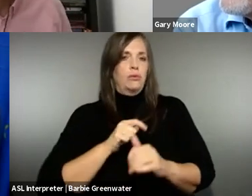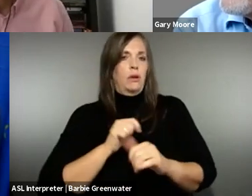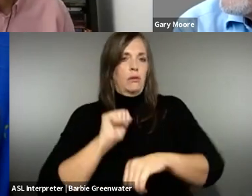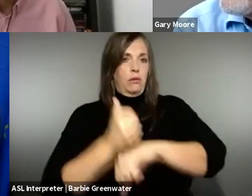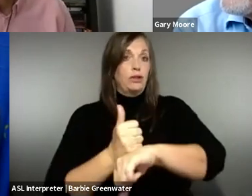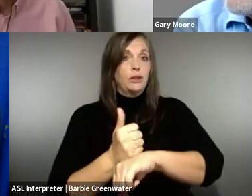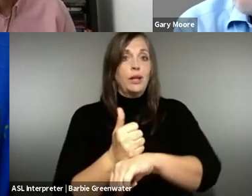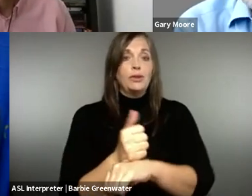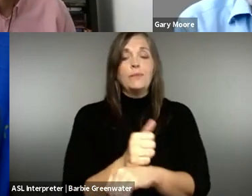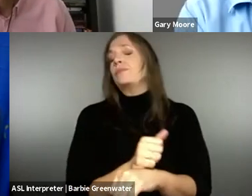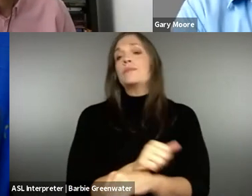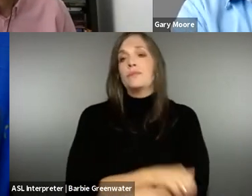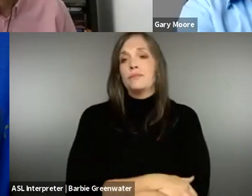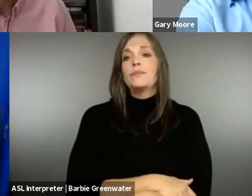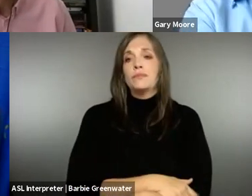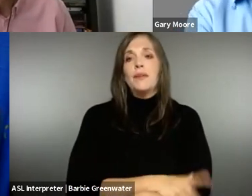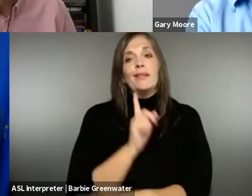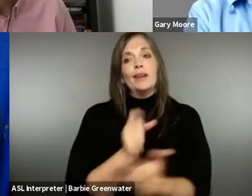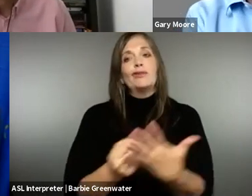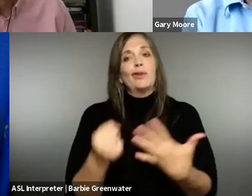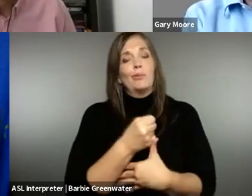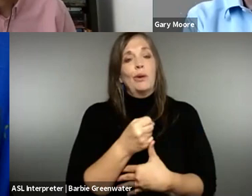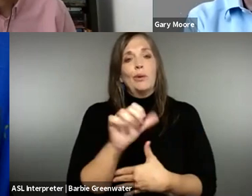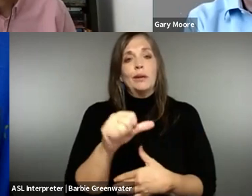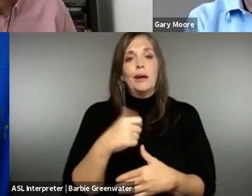are our rights under the different legislation and make sure these are